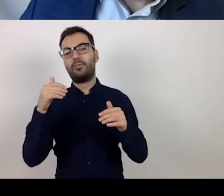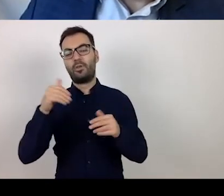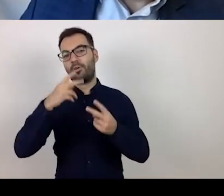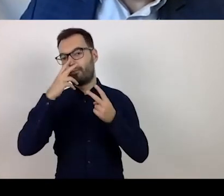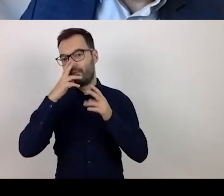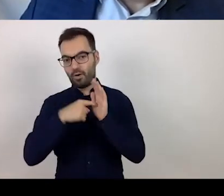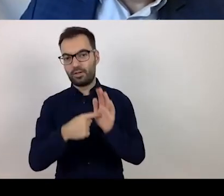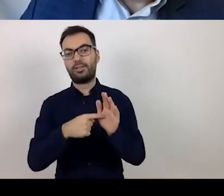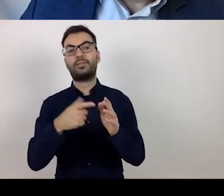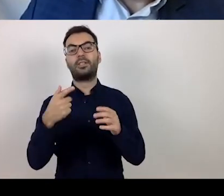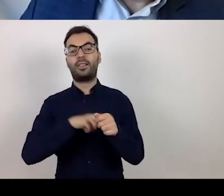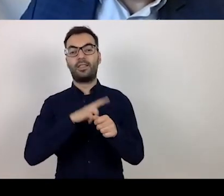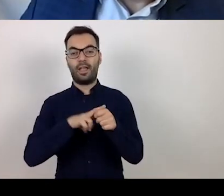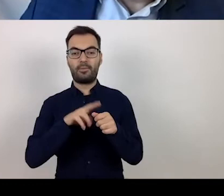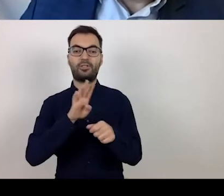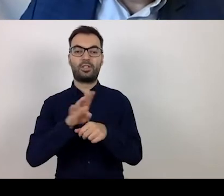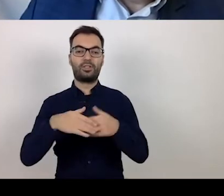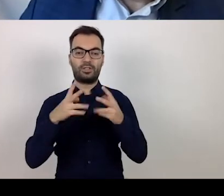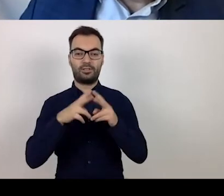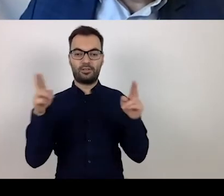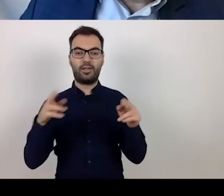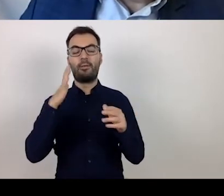that within 14 days applications may still be submitted